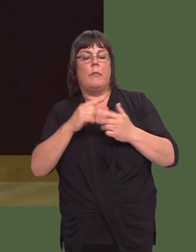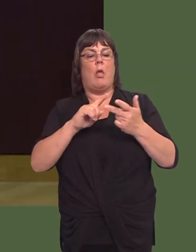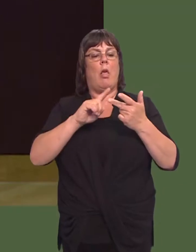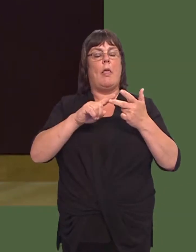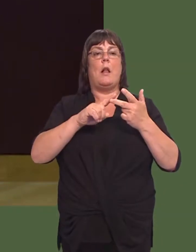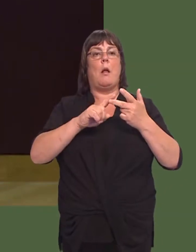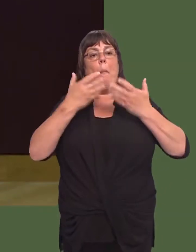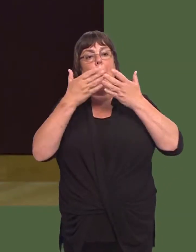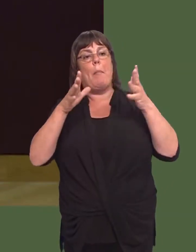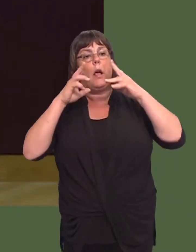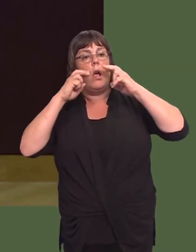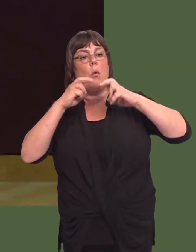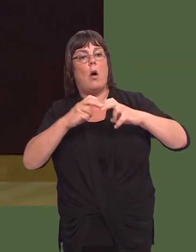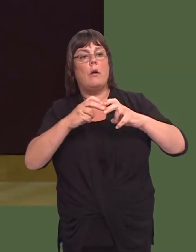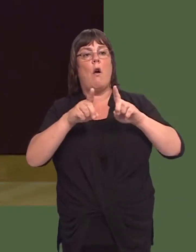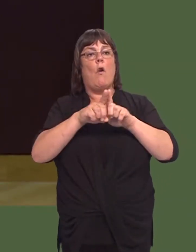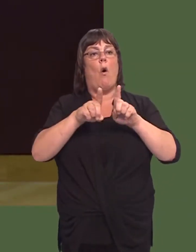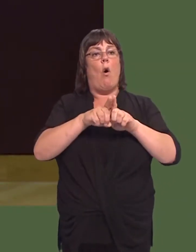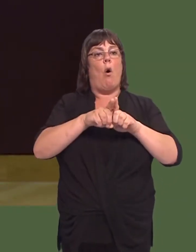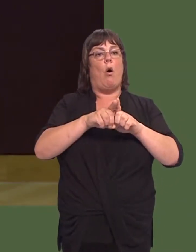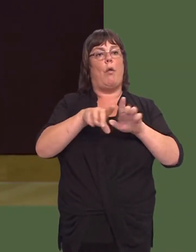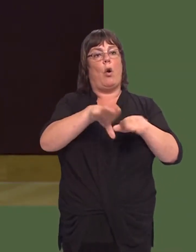then we had a public inquiry on the deregistration of the common land.